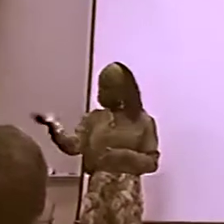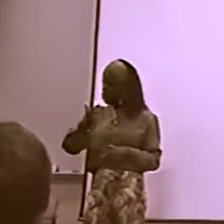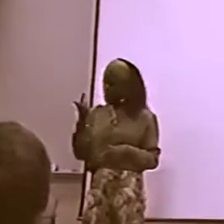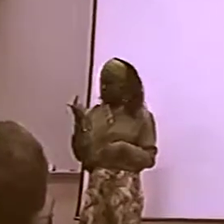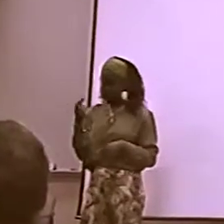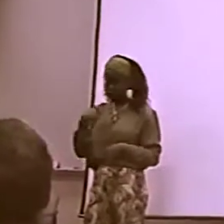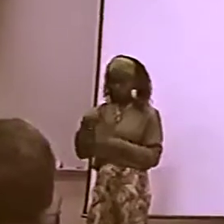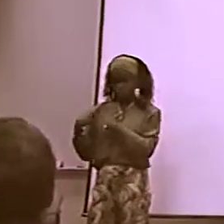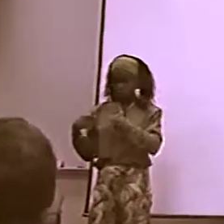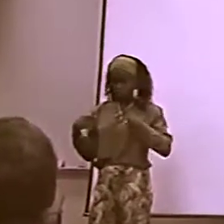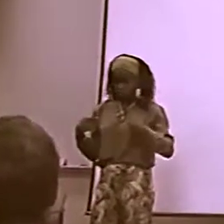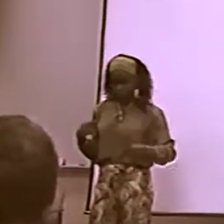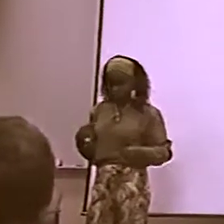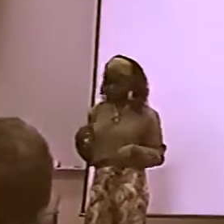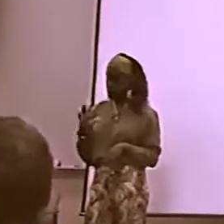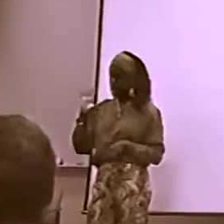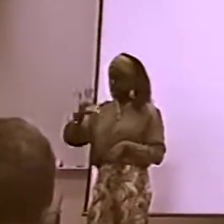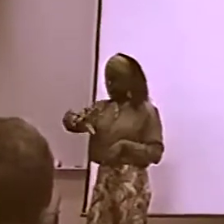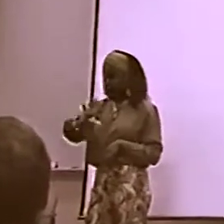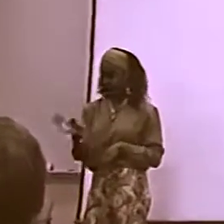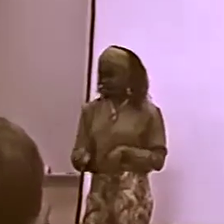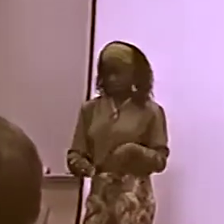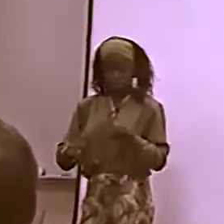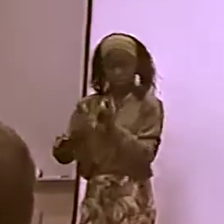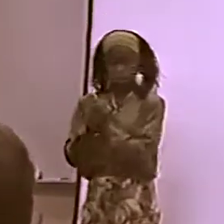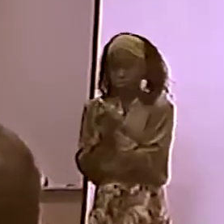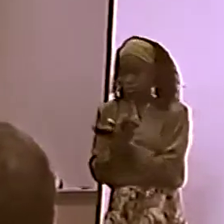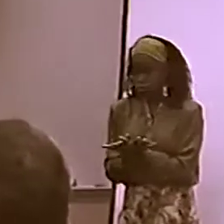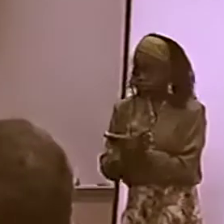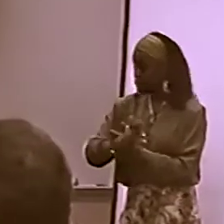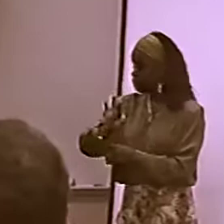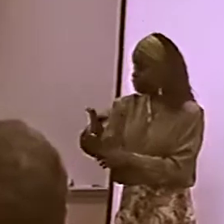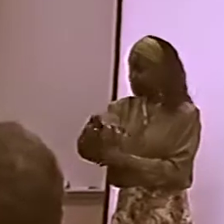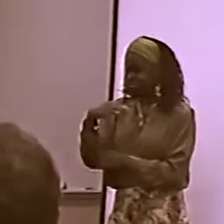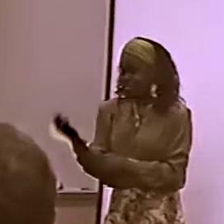THAT'S THE REASON WE HAVE LANGUAGE IS SO THAT ALL THESE DIFFERENT COUNTRIES--